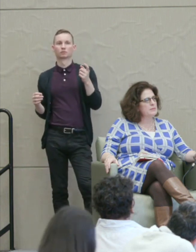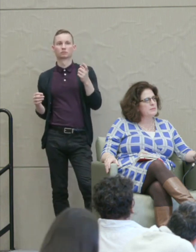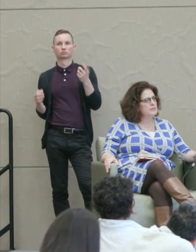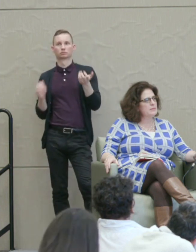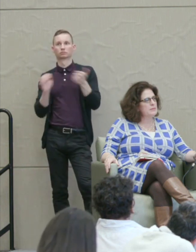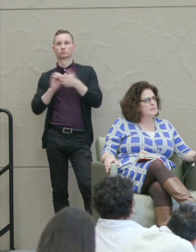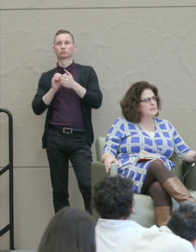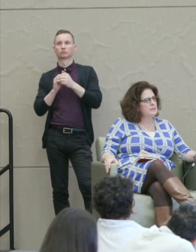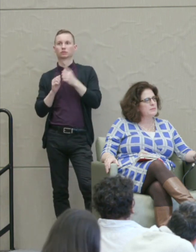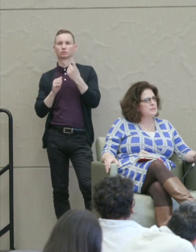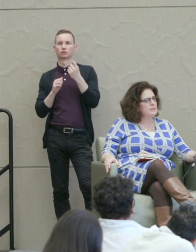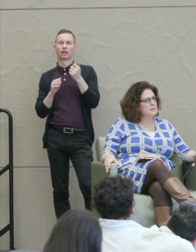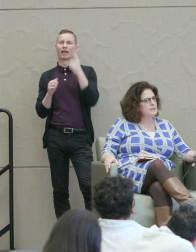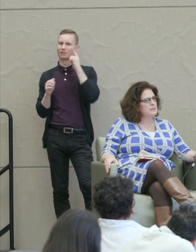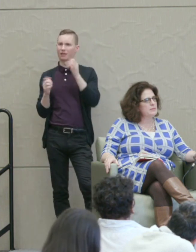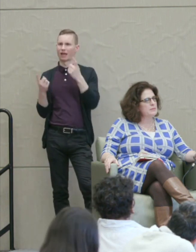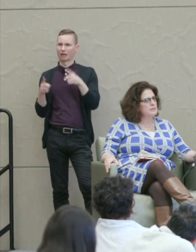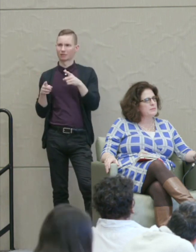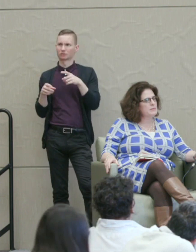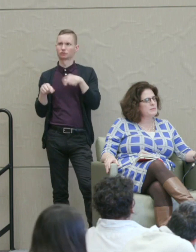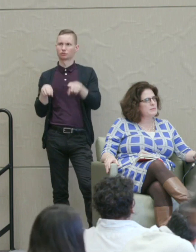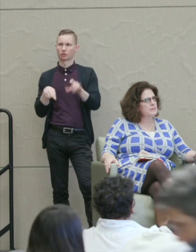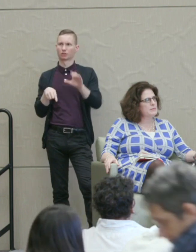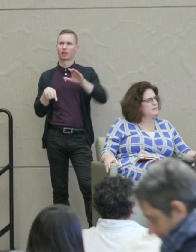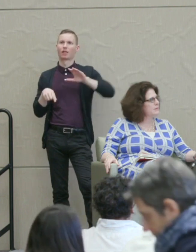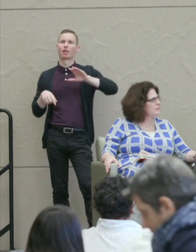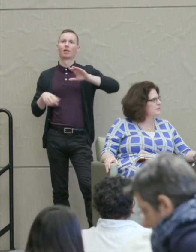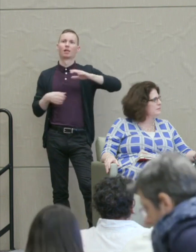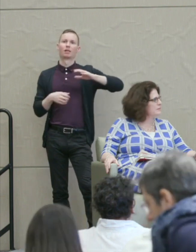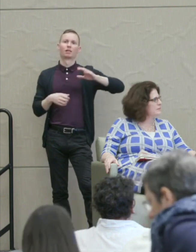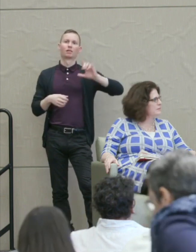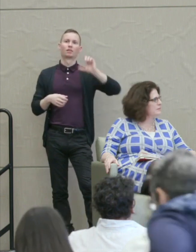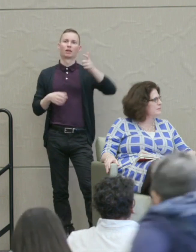I think it did happen in the latter days of the Soviet Union with a lot of deliberative